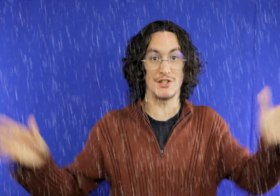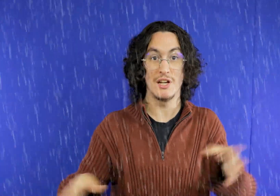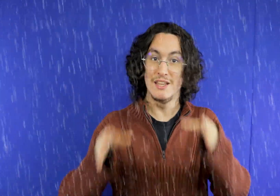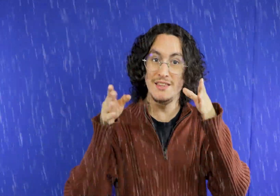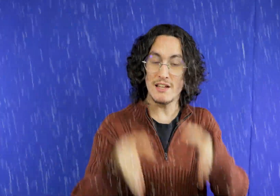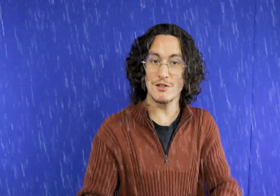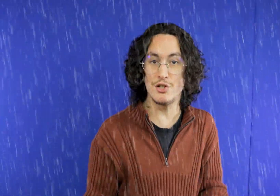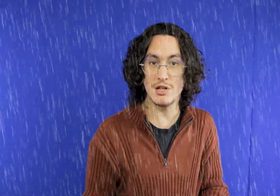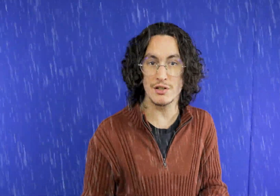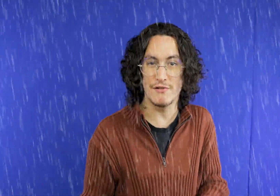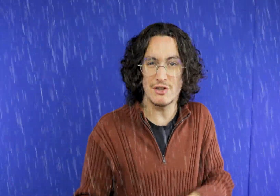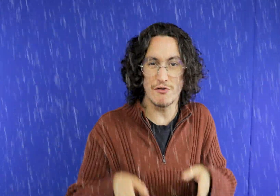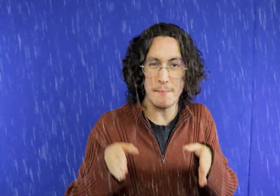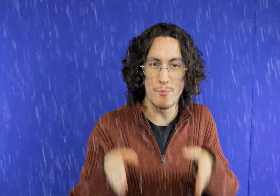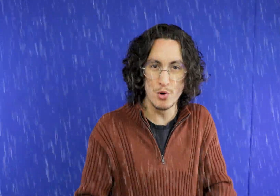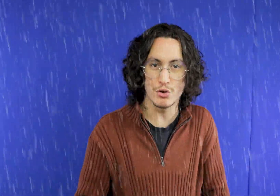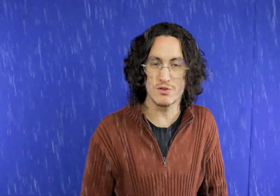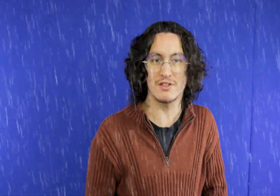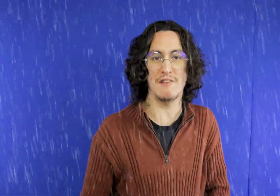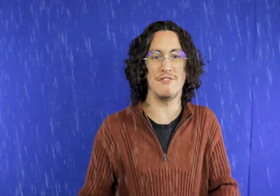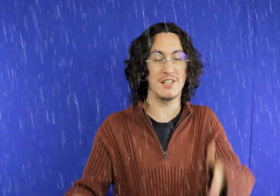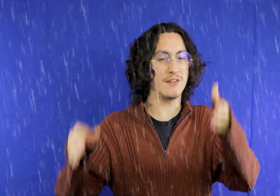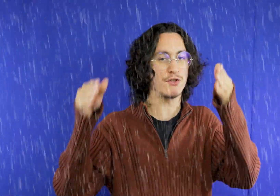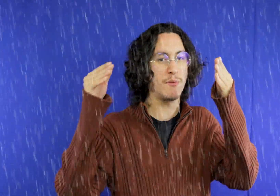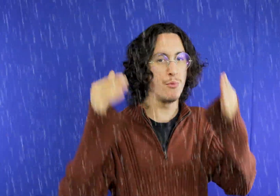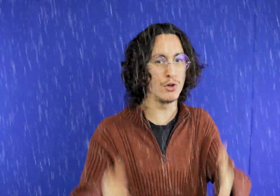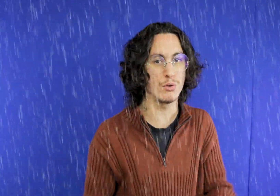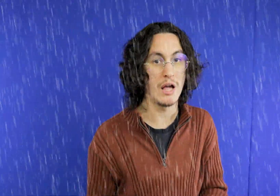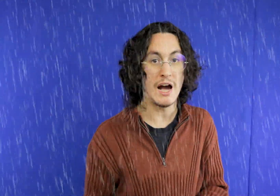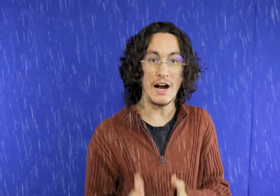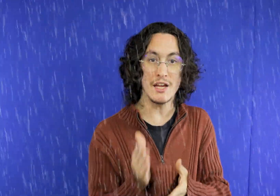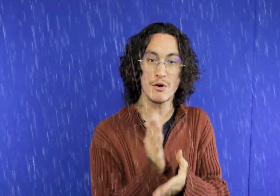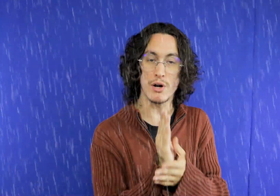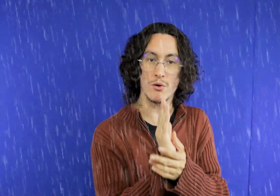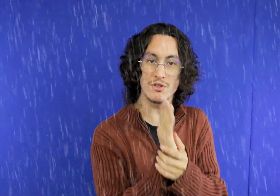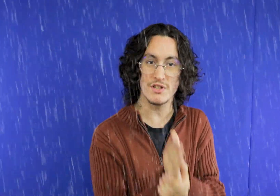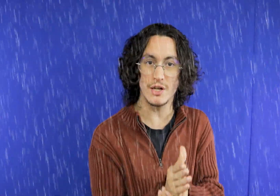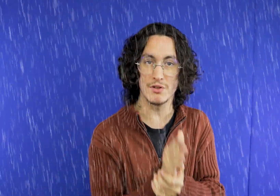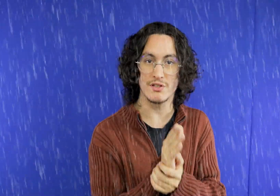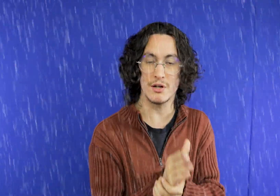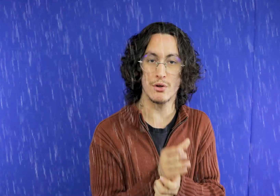storm these days it will rain a lot you’re seeing it enjoying it so I advise